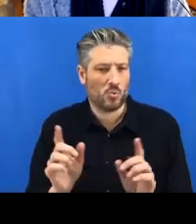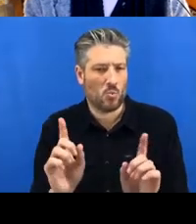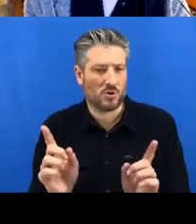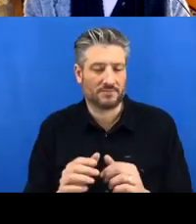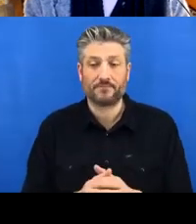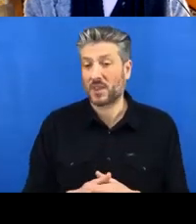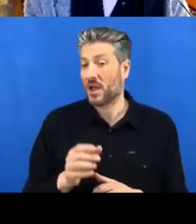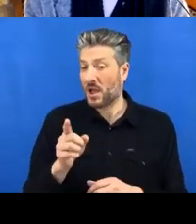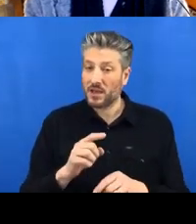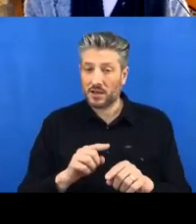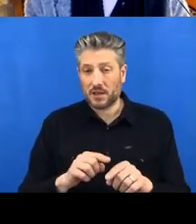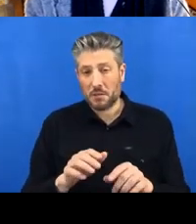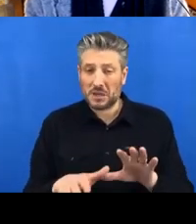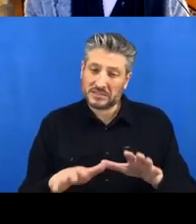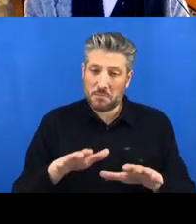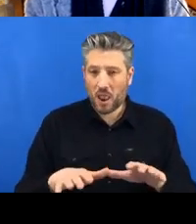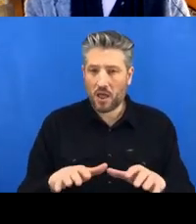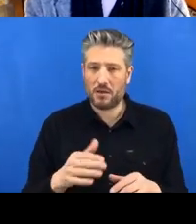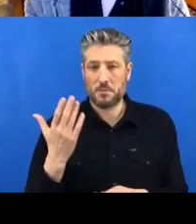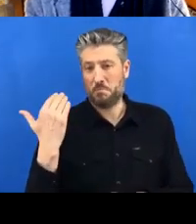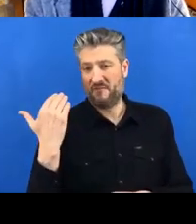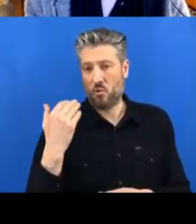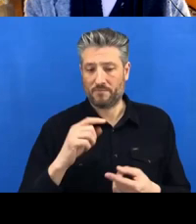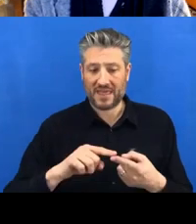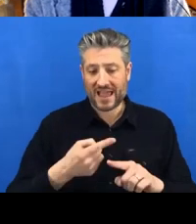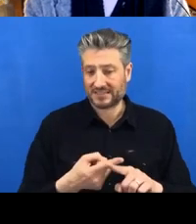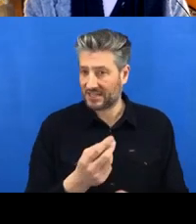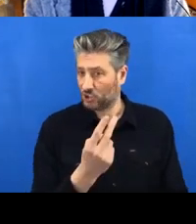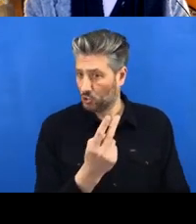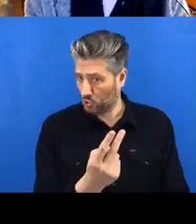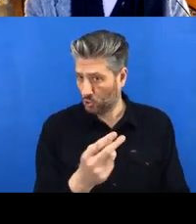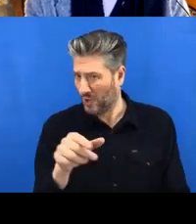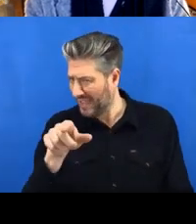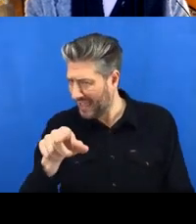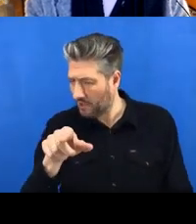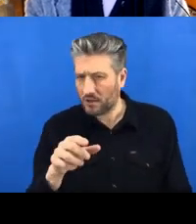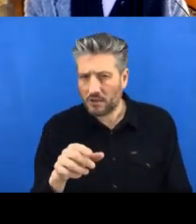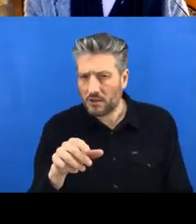In fact, steps two to six are what we just did. There's just something new at the start and at the end.